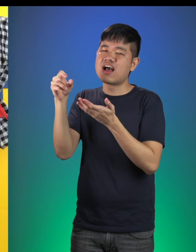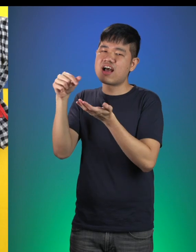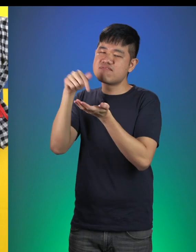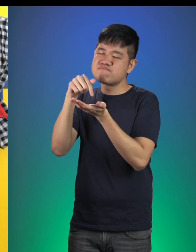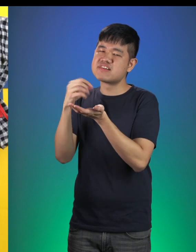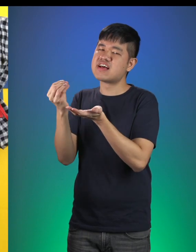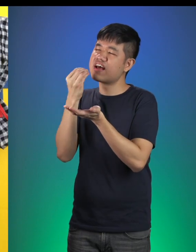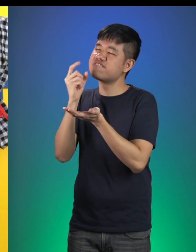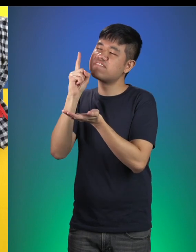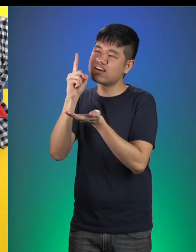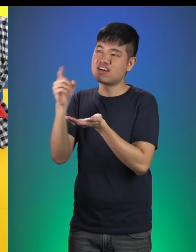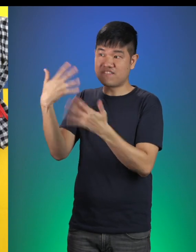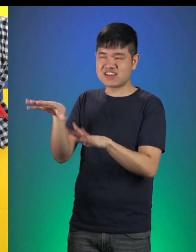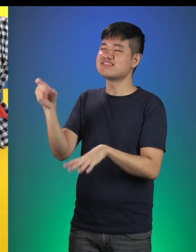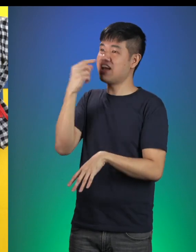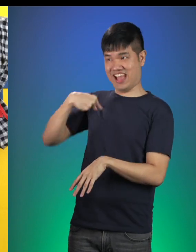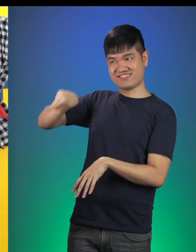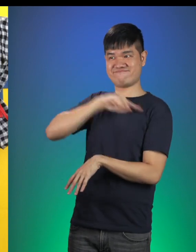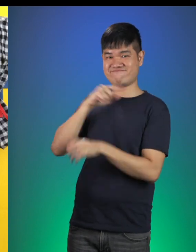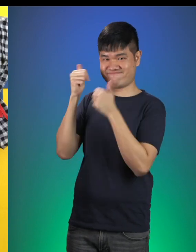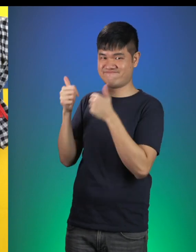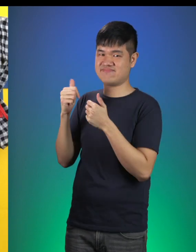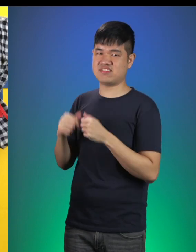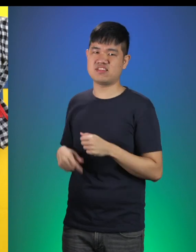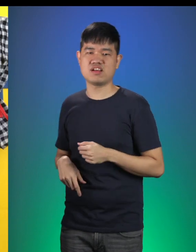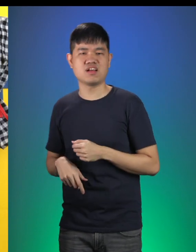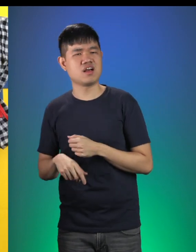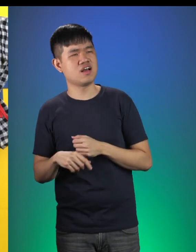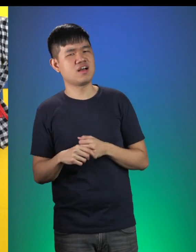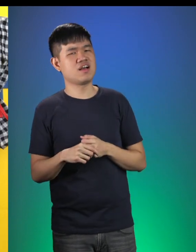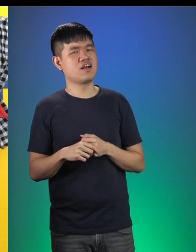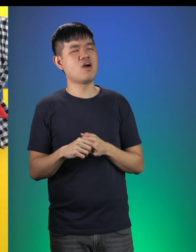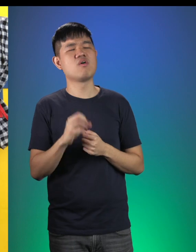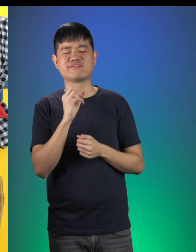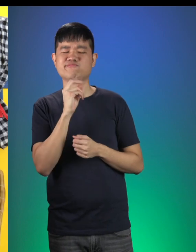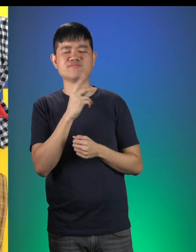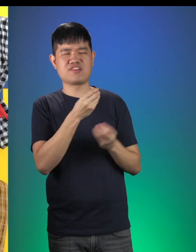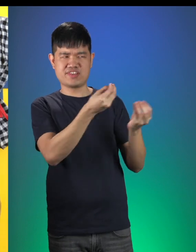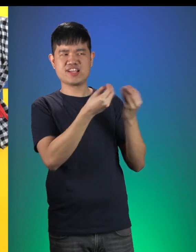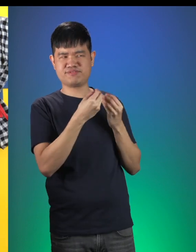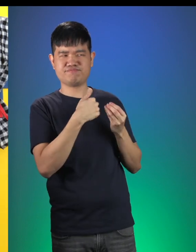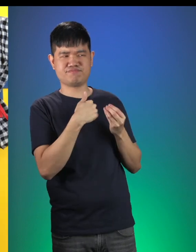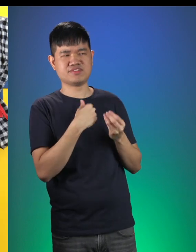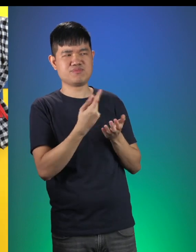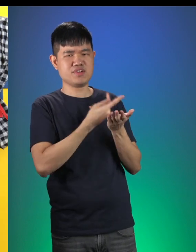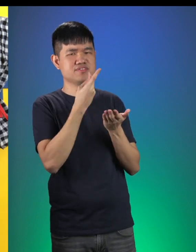Have it before you eat us all. Wolf: Well then, serve me this precious porridge of yours.